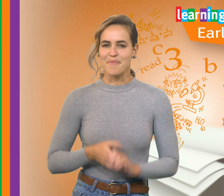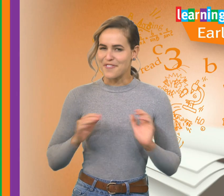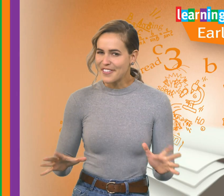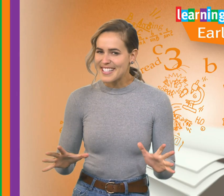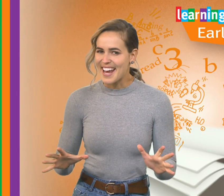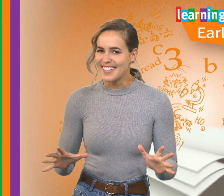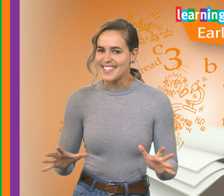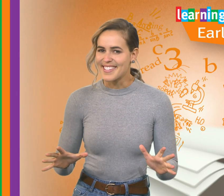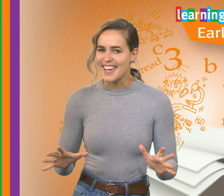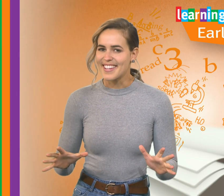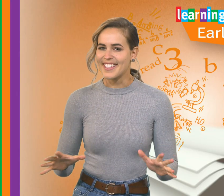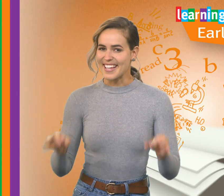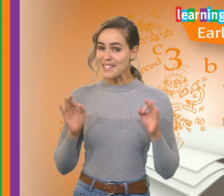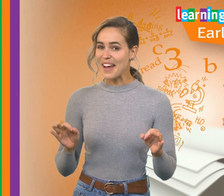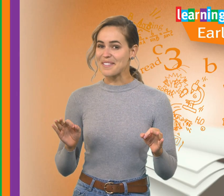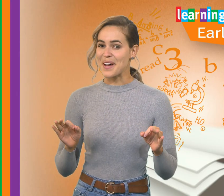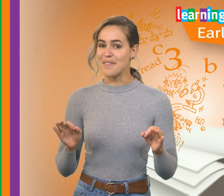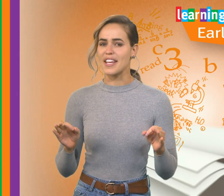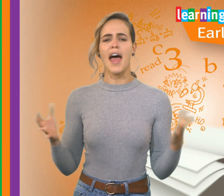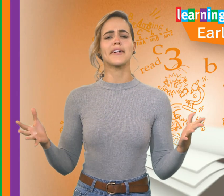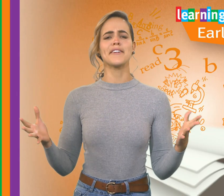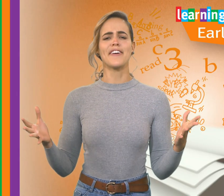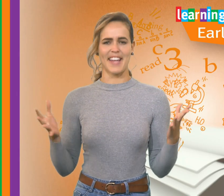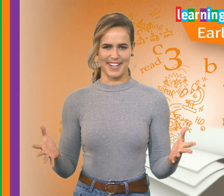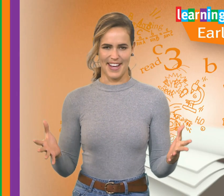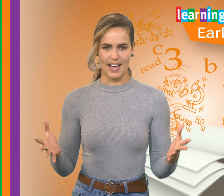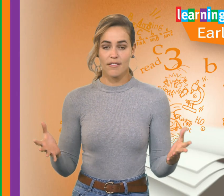Before we start our lessons, kids, let’s make time to get active and energetic.